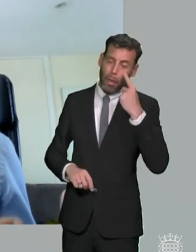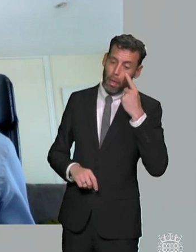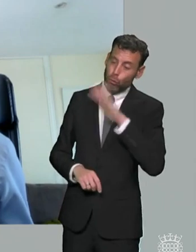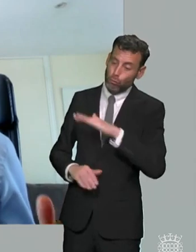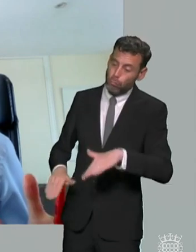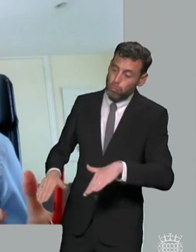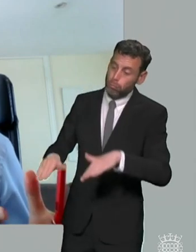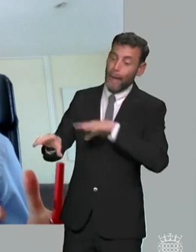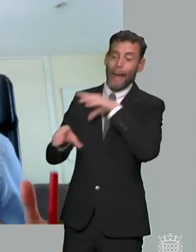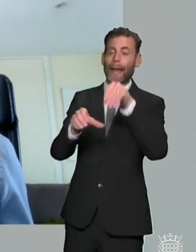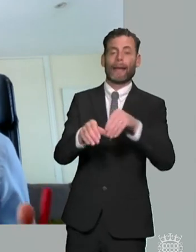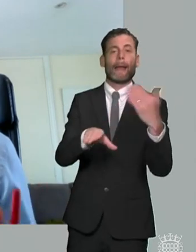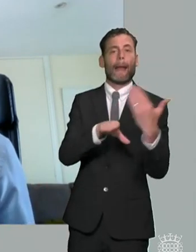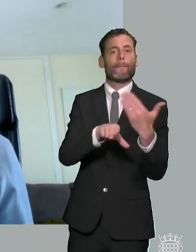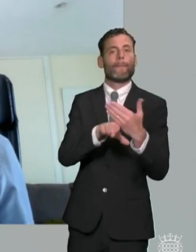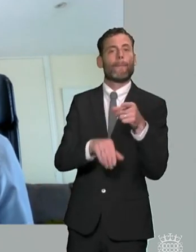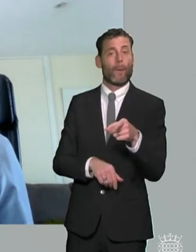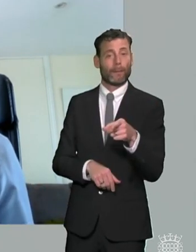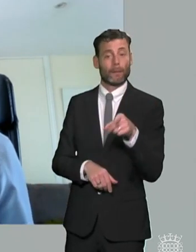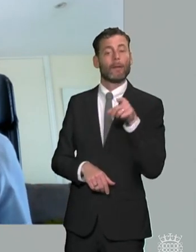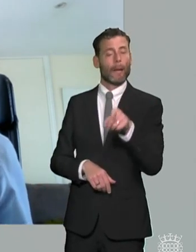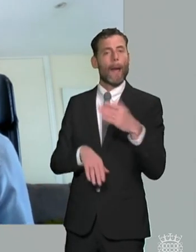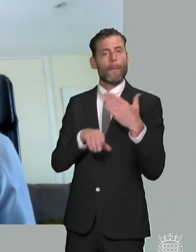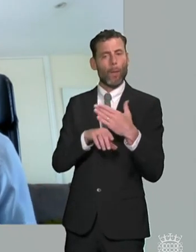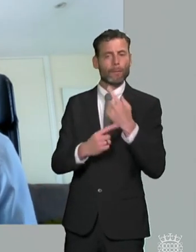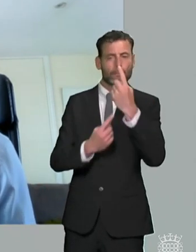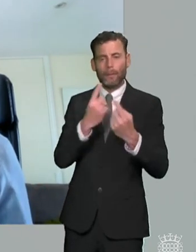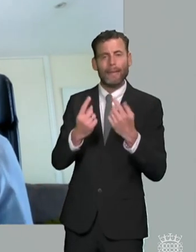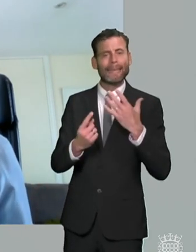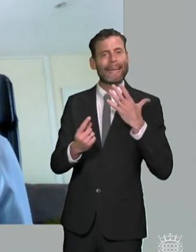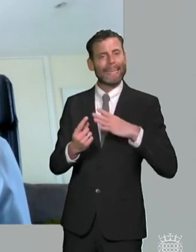employment for people with additional needs and have found some really really